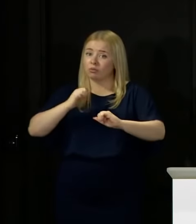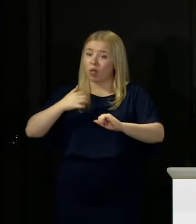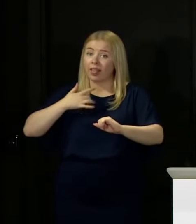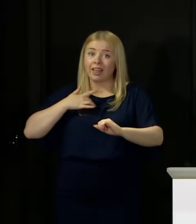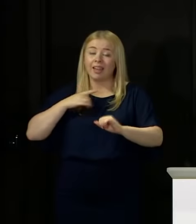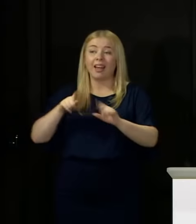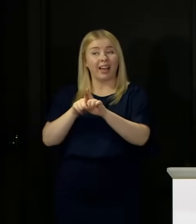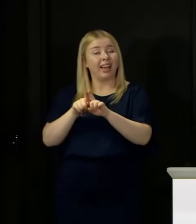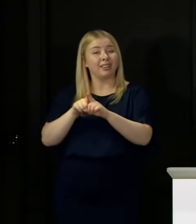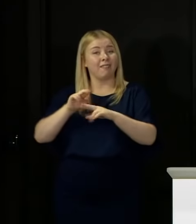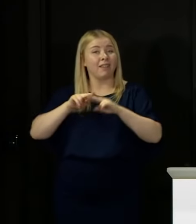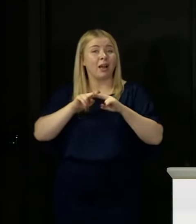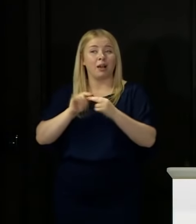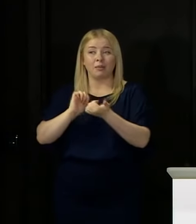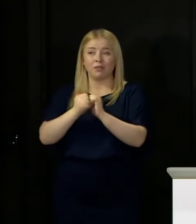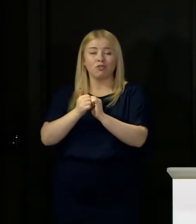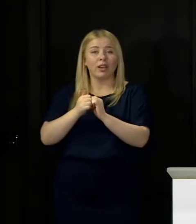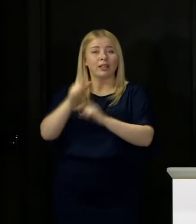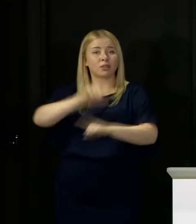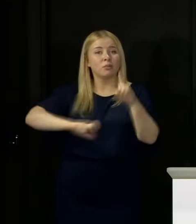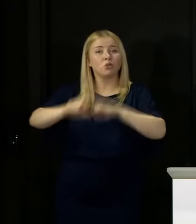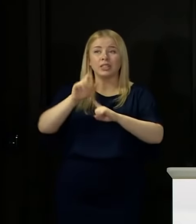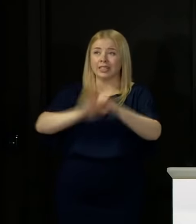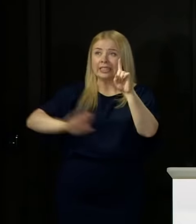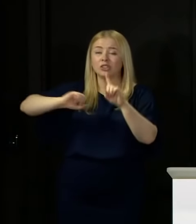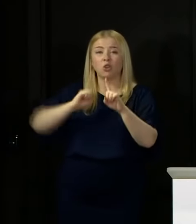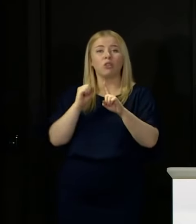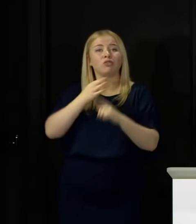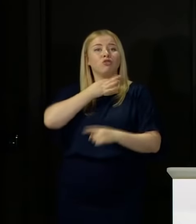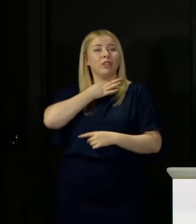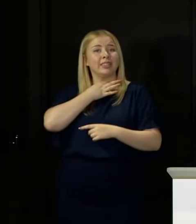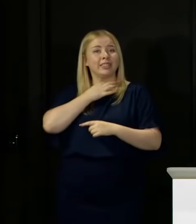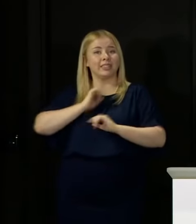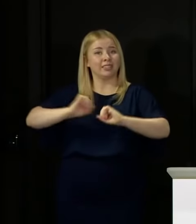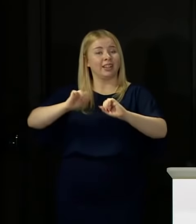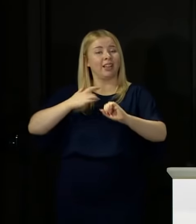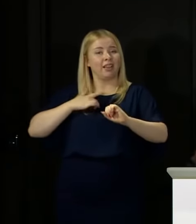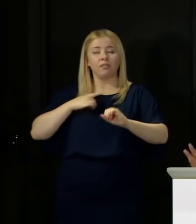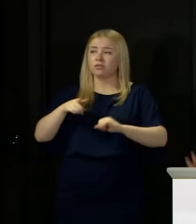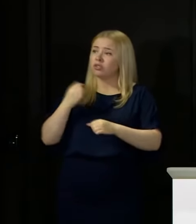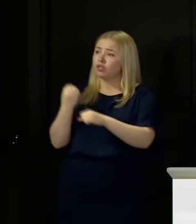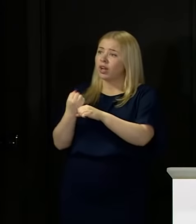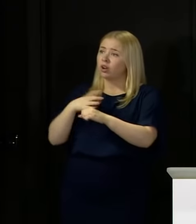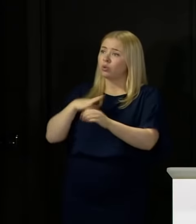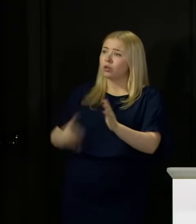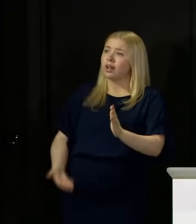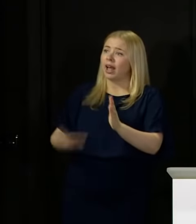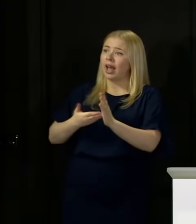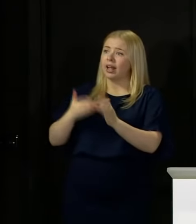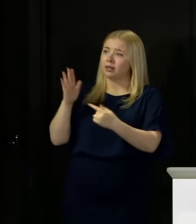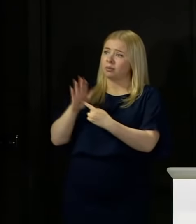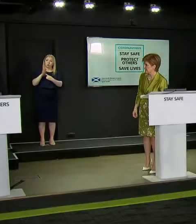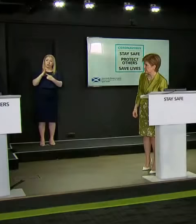putting the community you live in and the country at risk by doing that. Gregor, do you want to say a bit more about the importance of these public health measures?